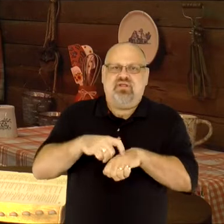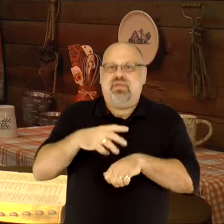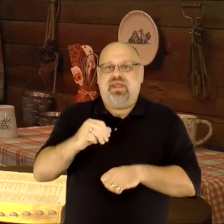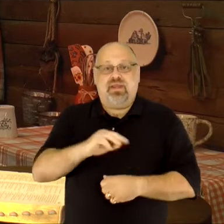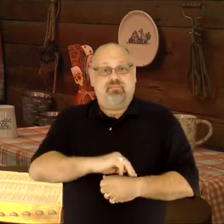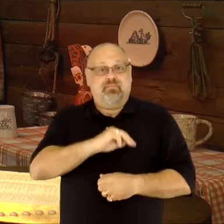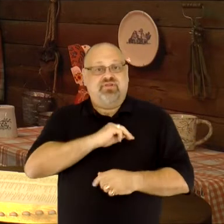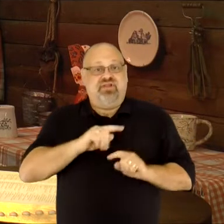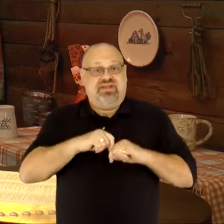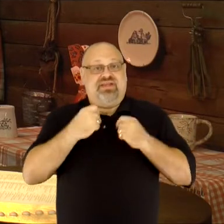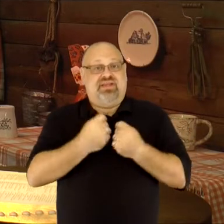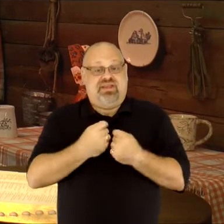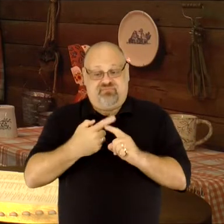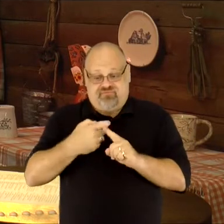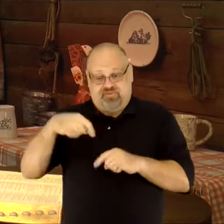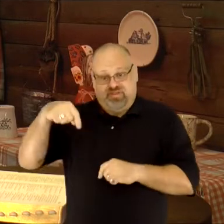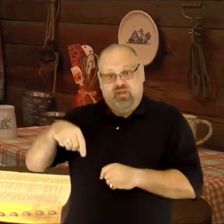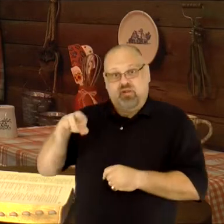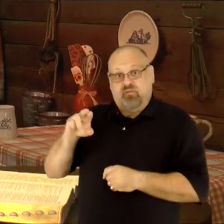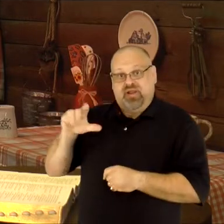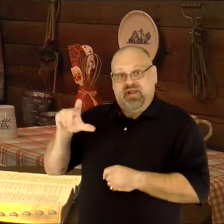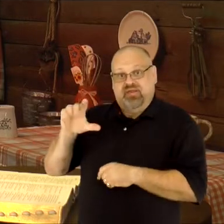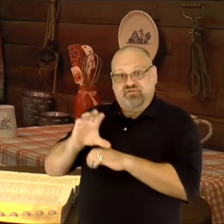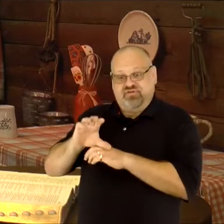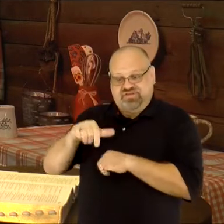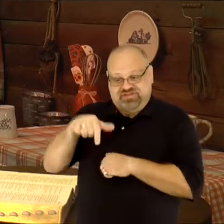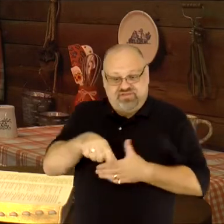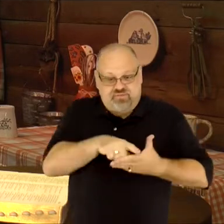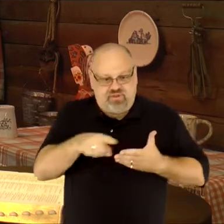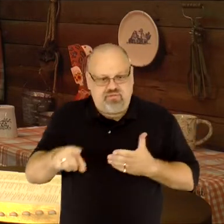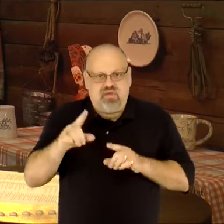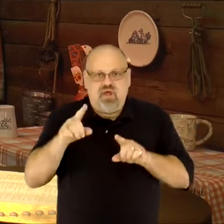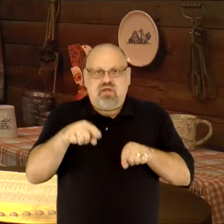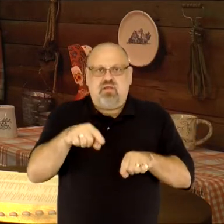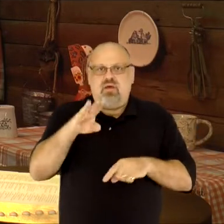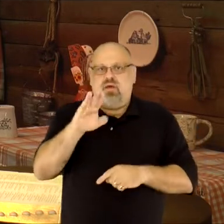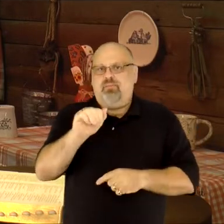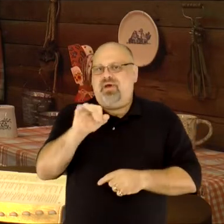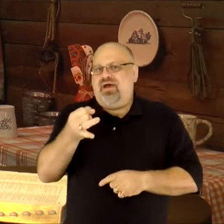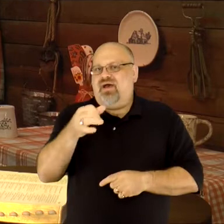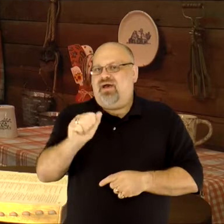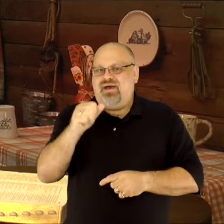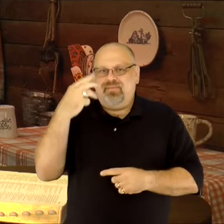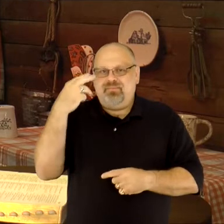Radiant Life Church is spending this week in Baja, Mexico building our fifth house for a family